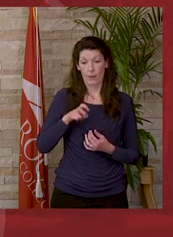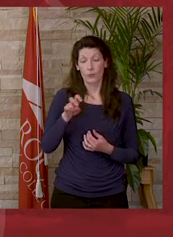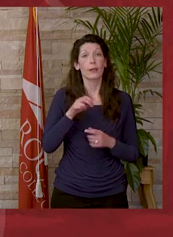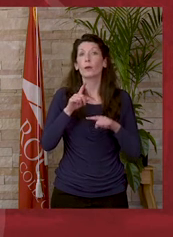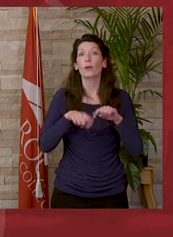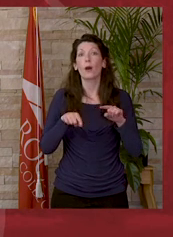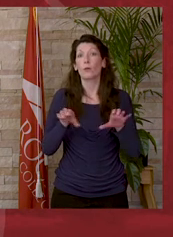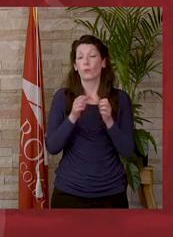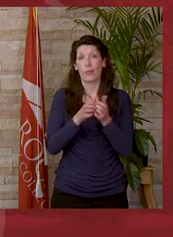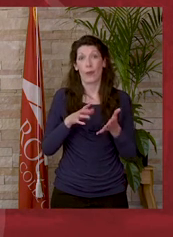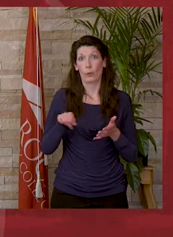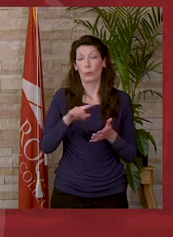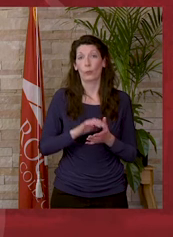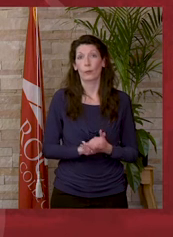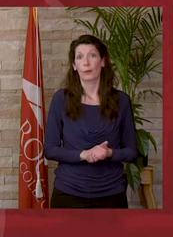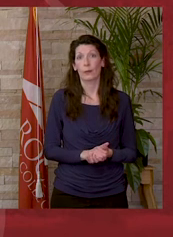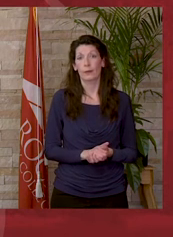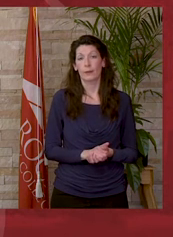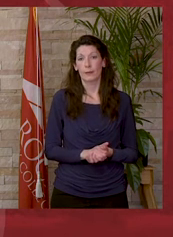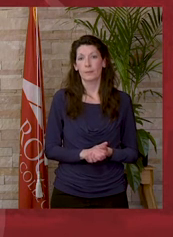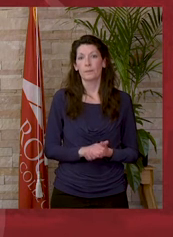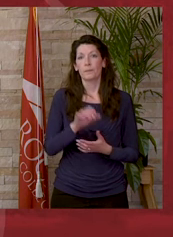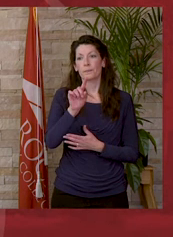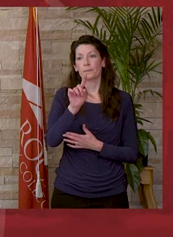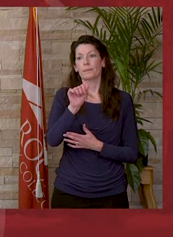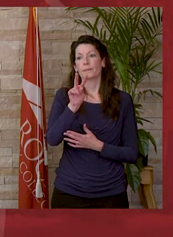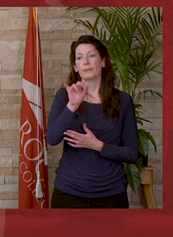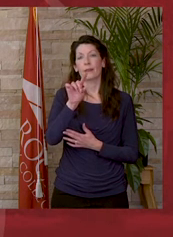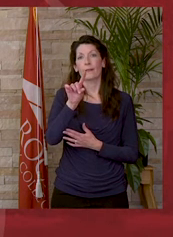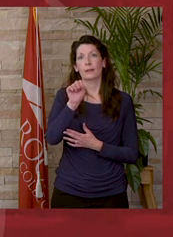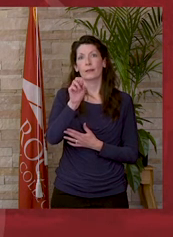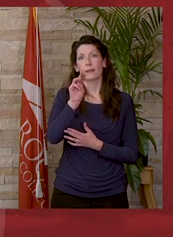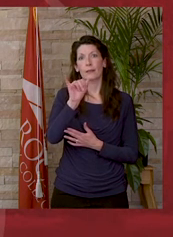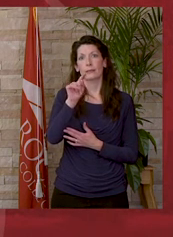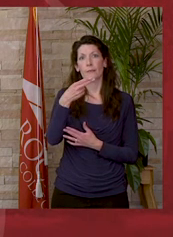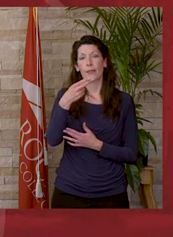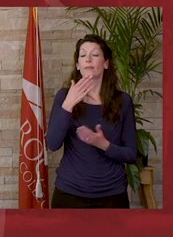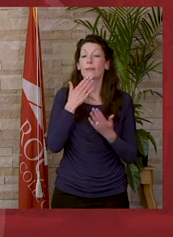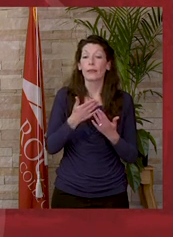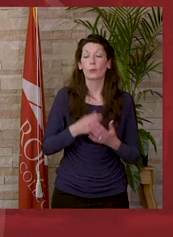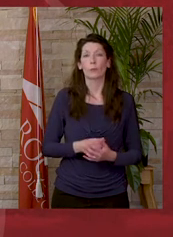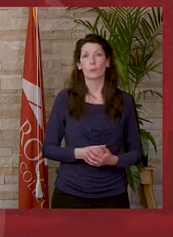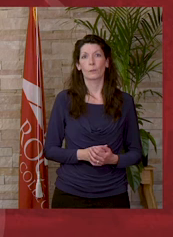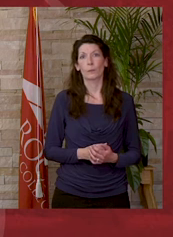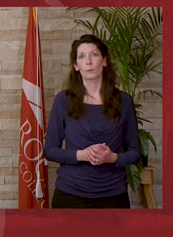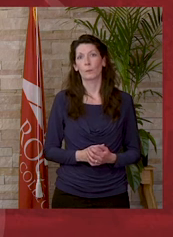have done it without you. David Smith: Thank you.